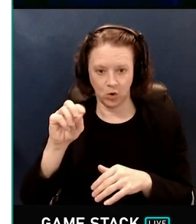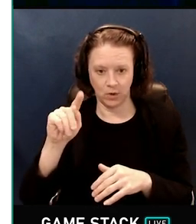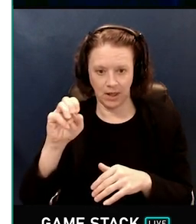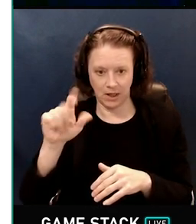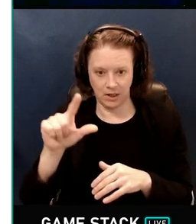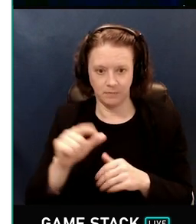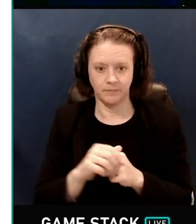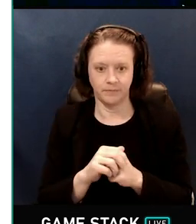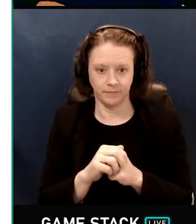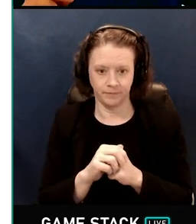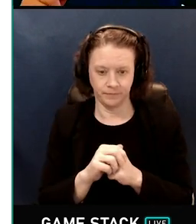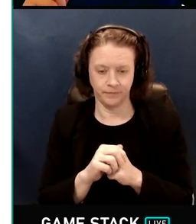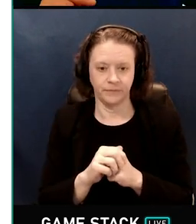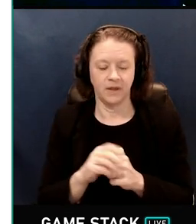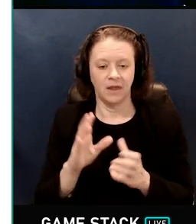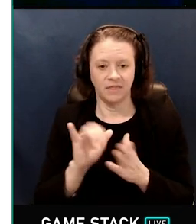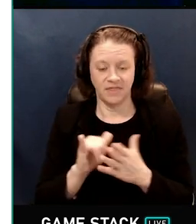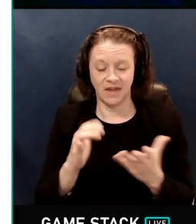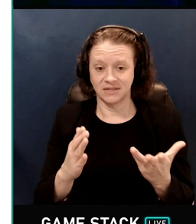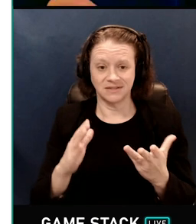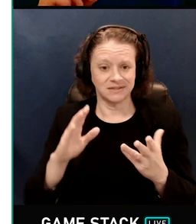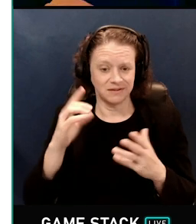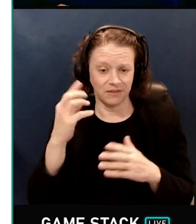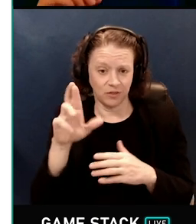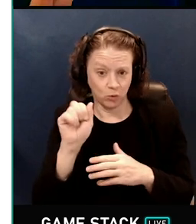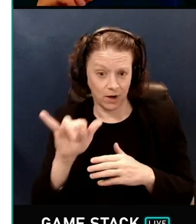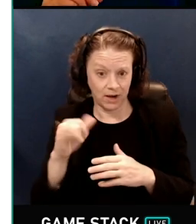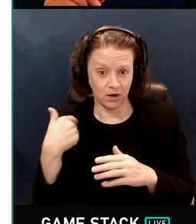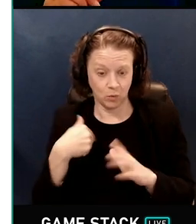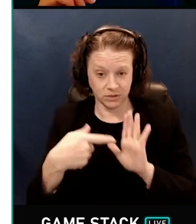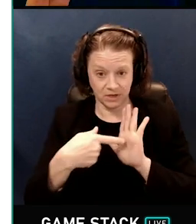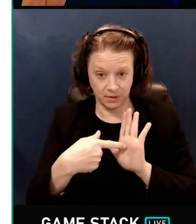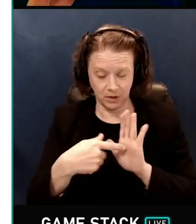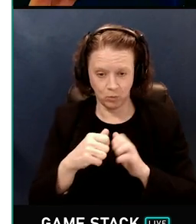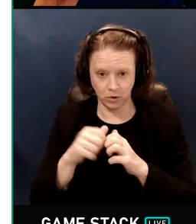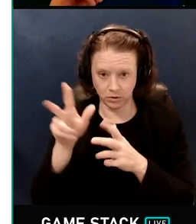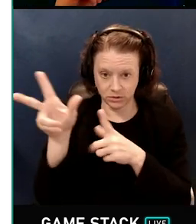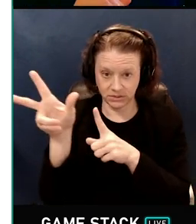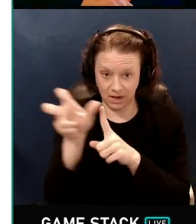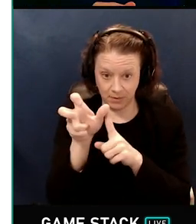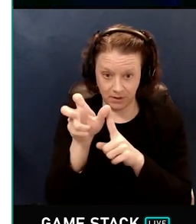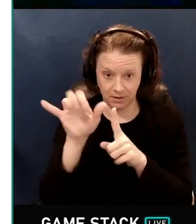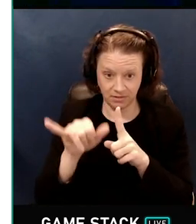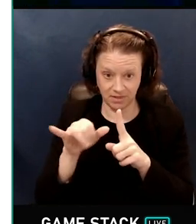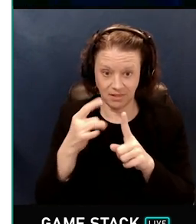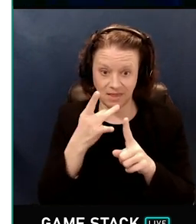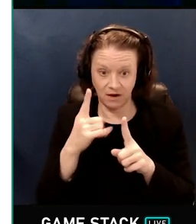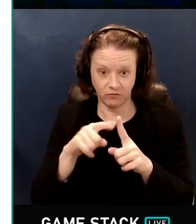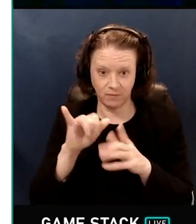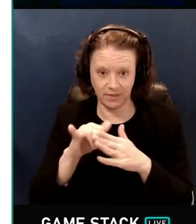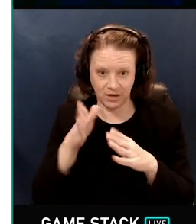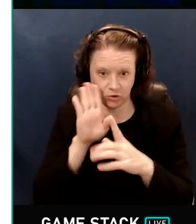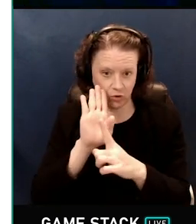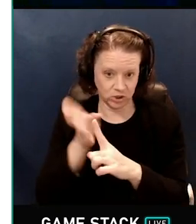direction of the ray that we're sampling, because we are literally sampling the light from that direction.